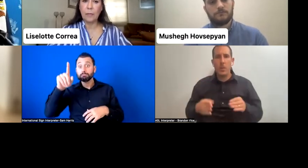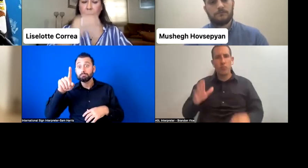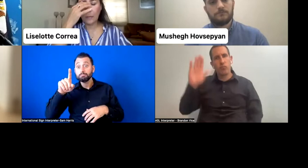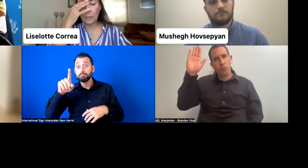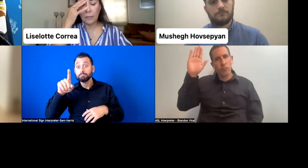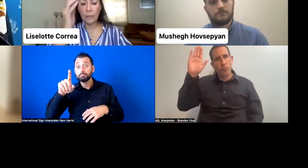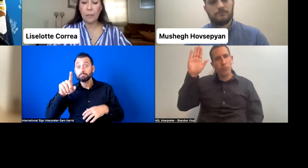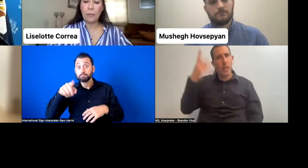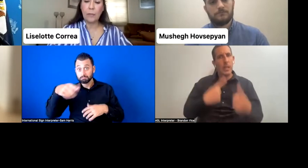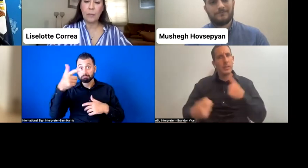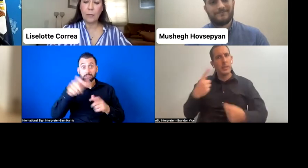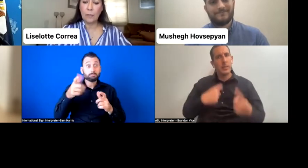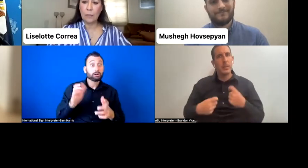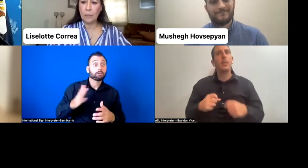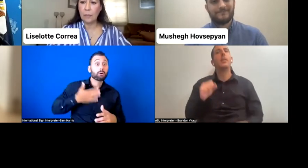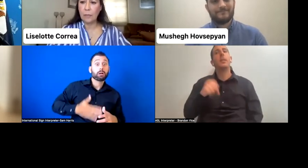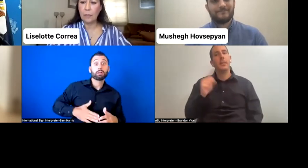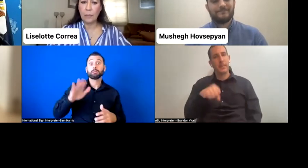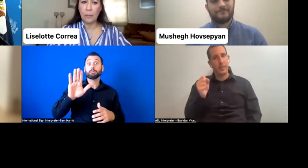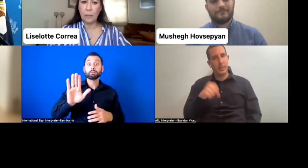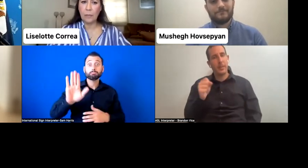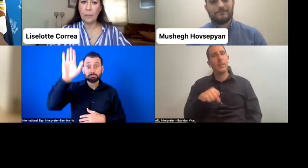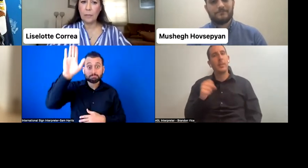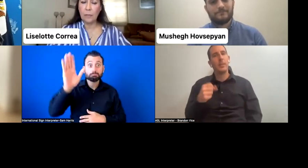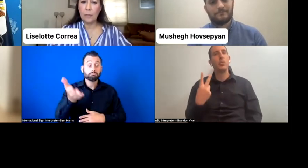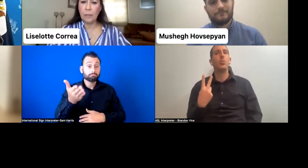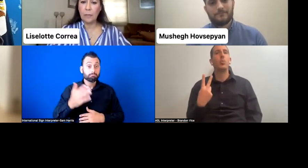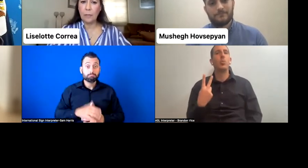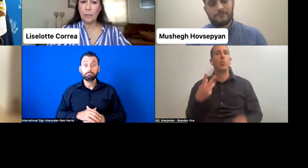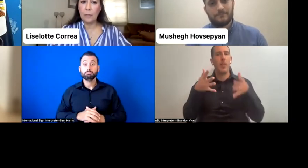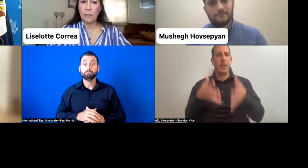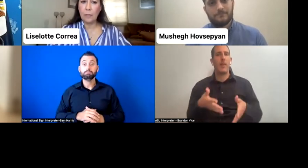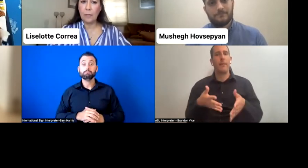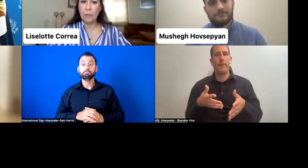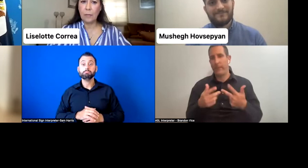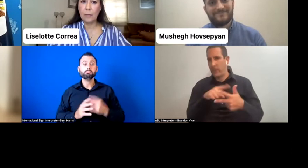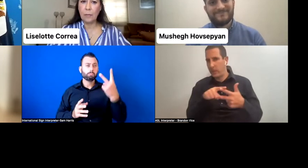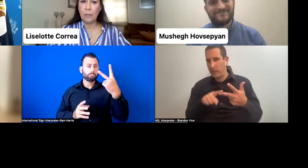Sure. And there are two questions in the Q&A as well. Beautiful.